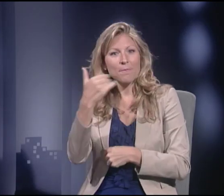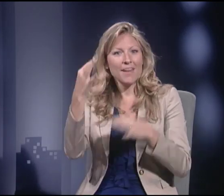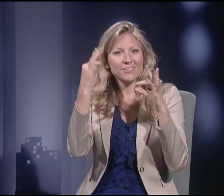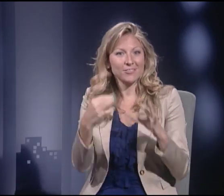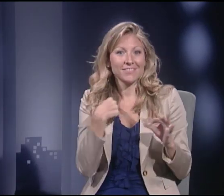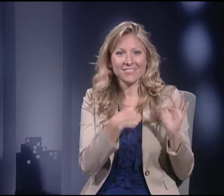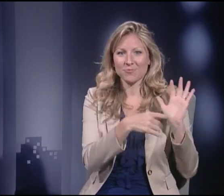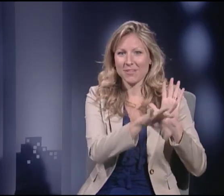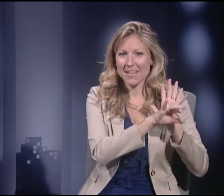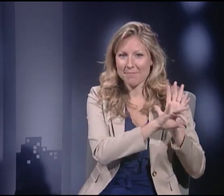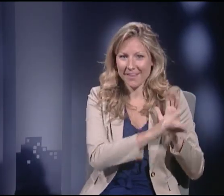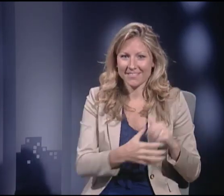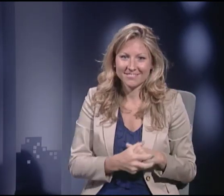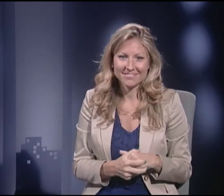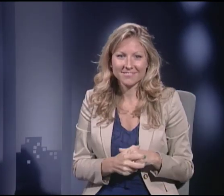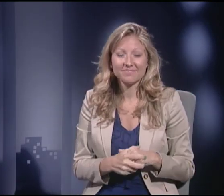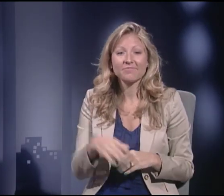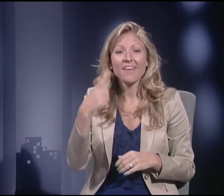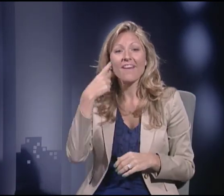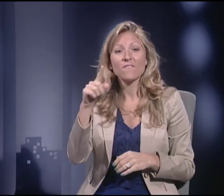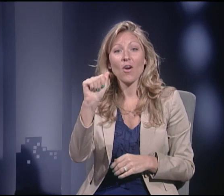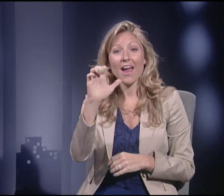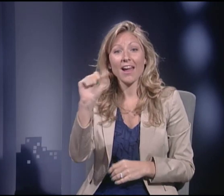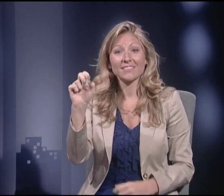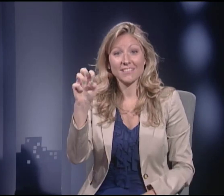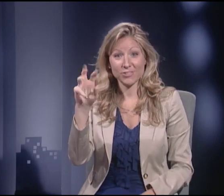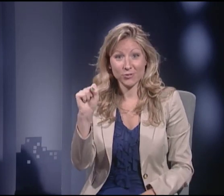The more we know, the better decisions we can make.